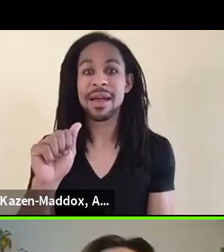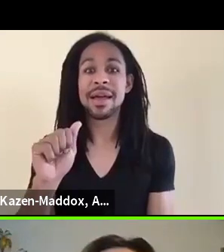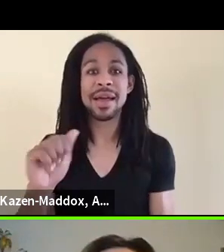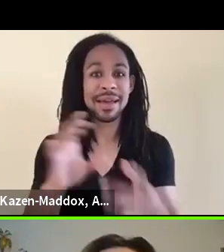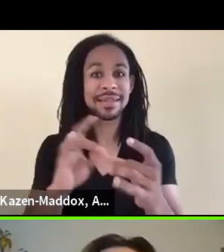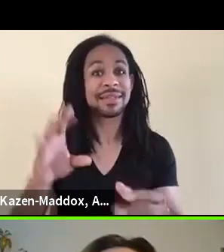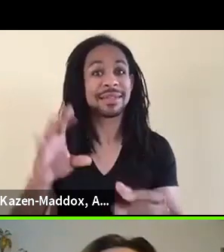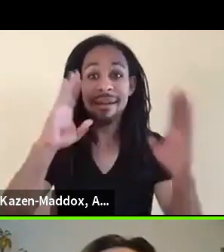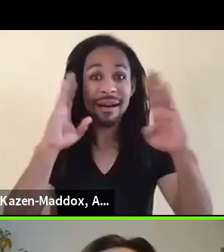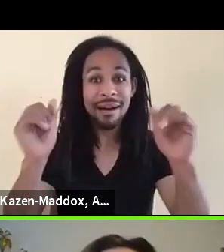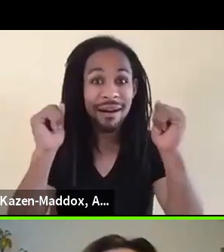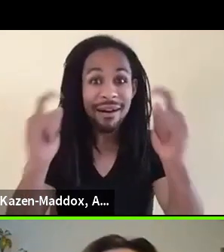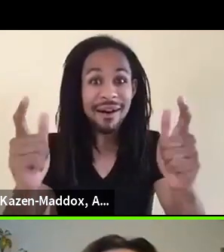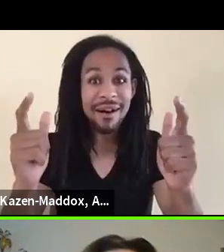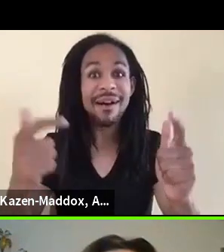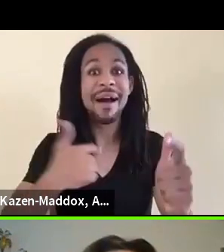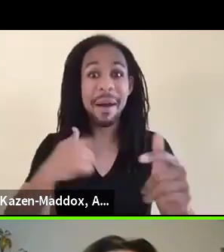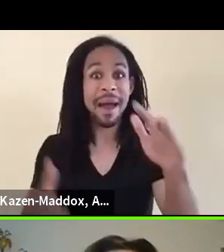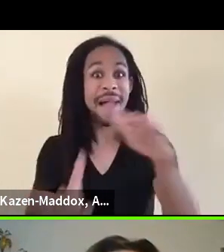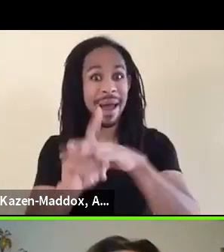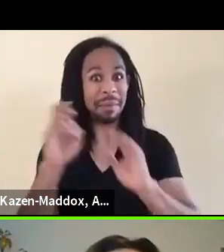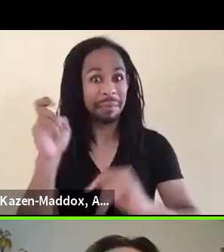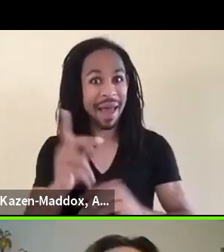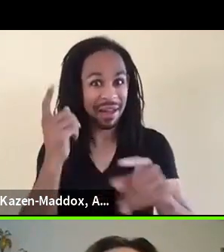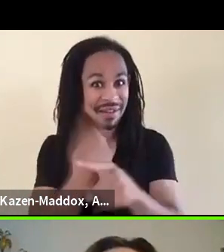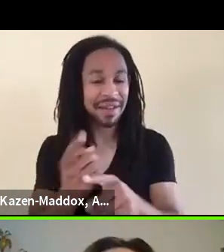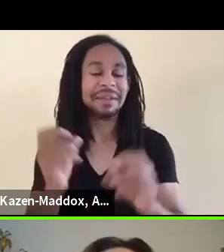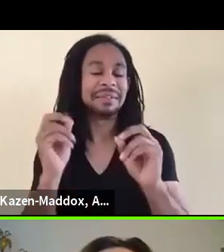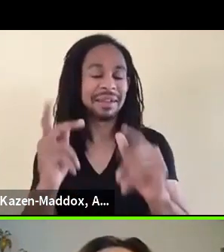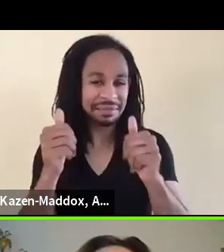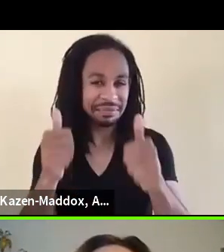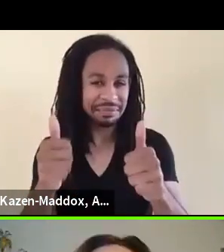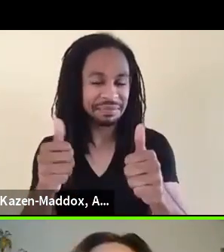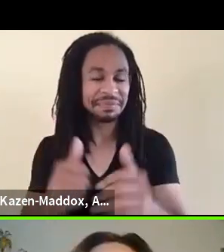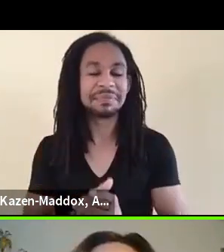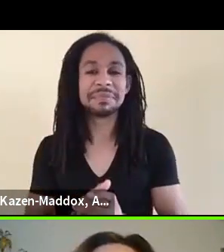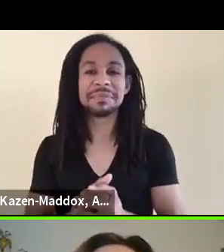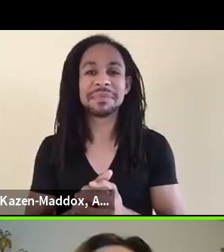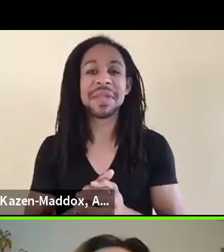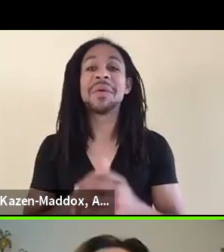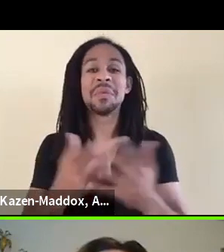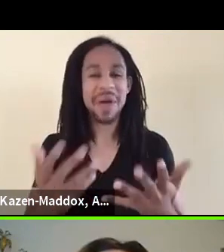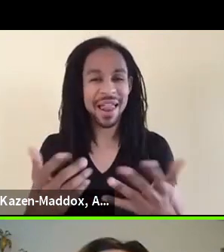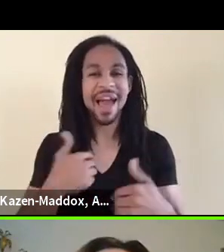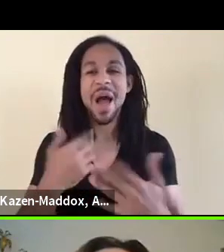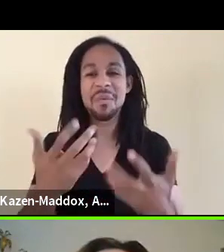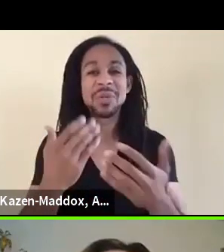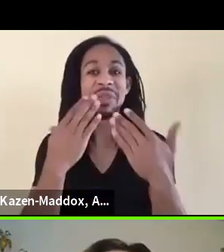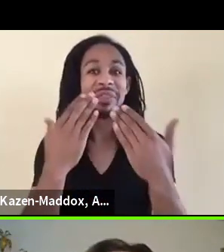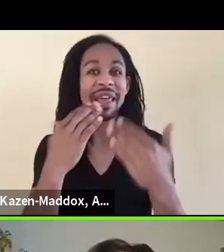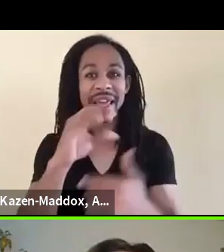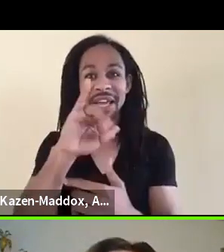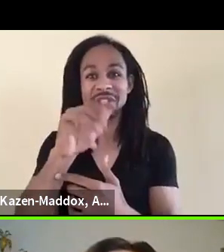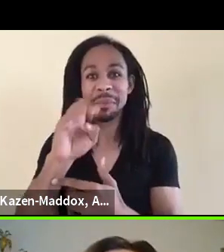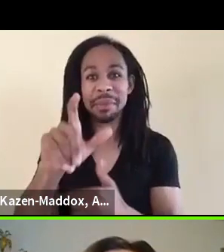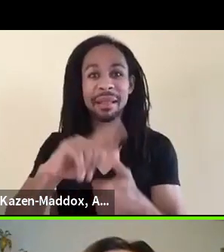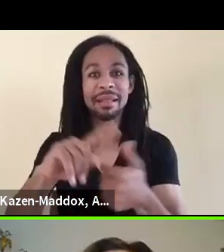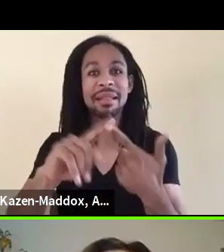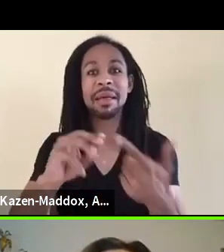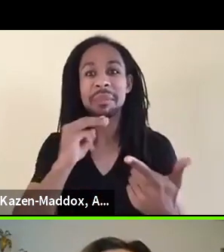Hi, everyone, am I back? Well, I just wanna thank Jamil, Monique, and Nikkole